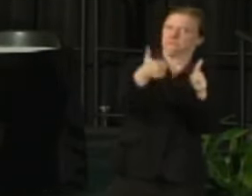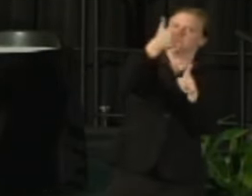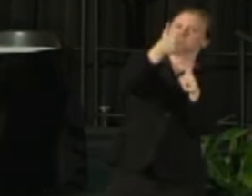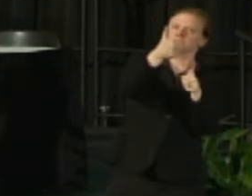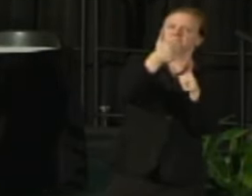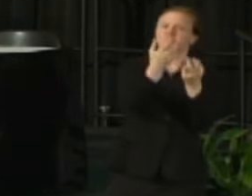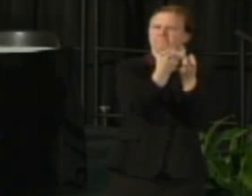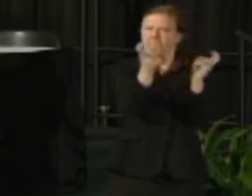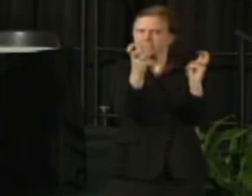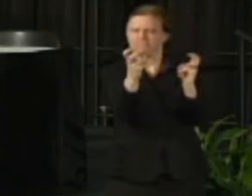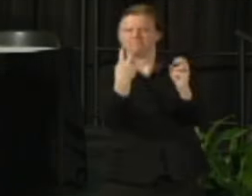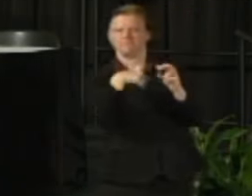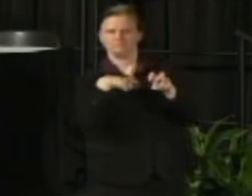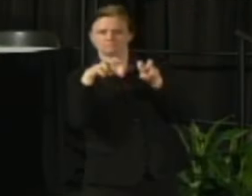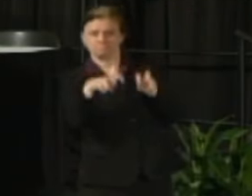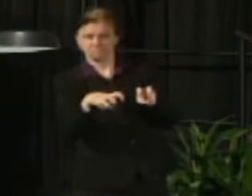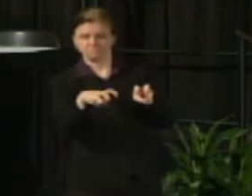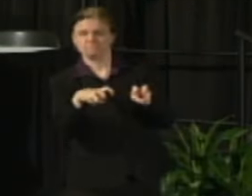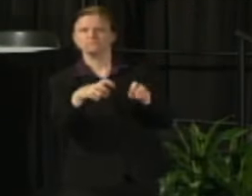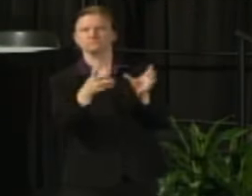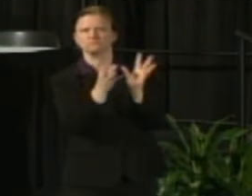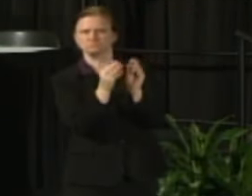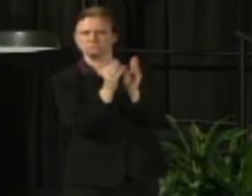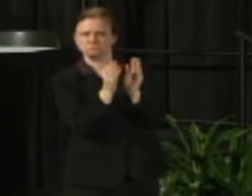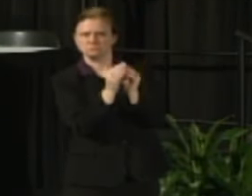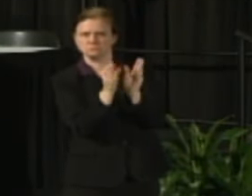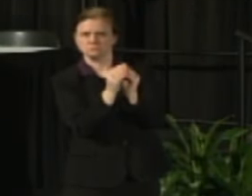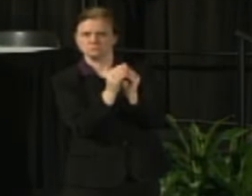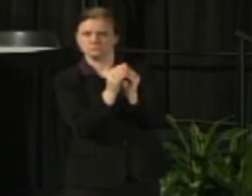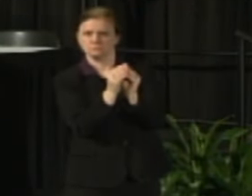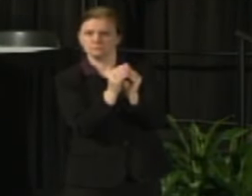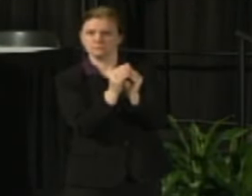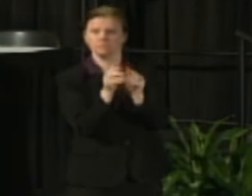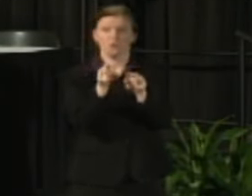We had telephone conferences when one of our Joint Finance members wasn't able